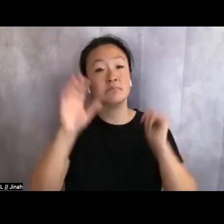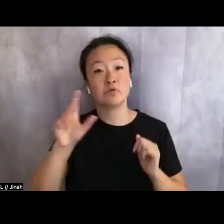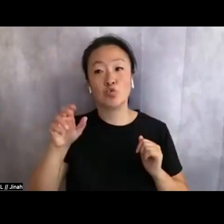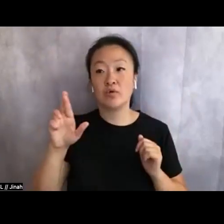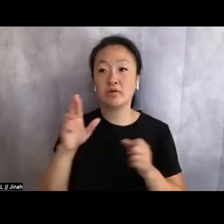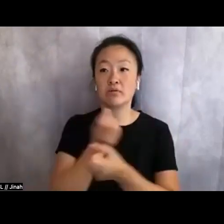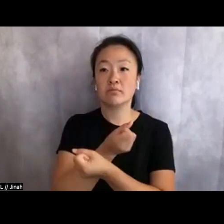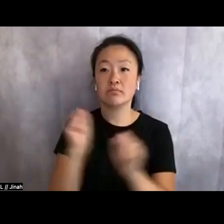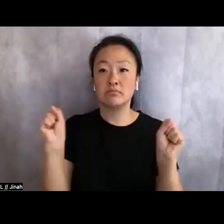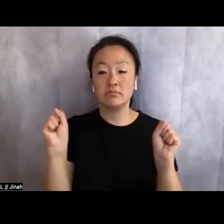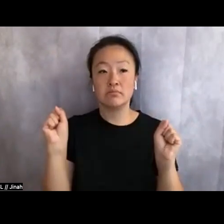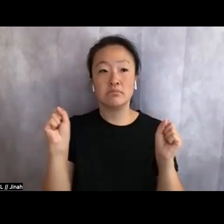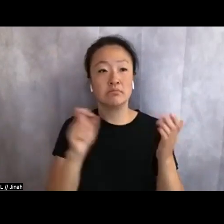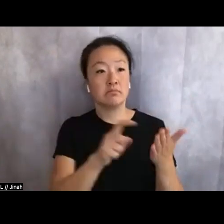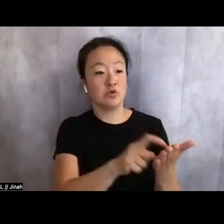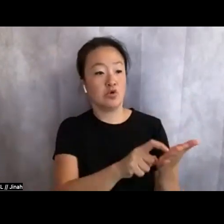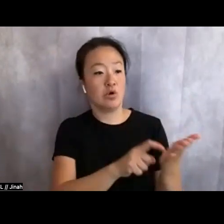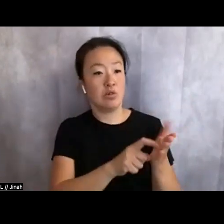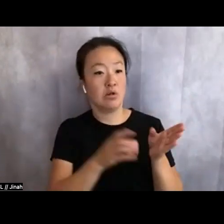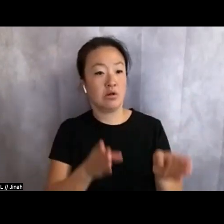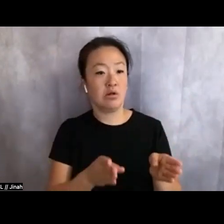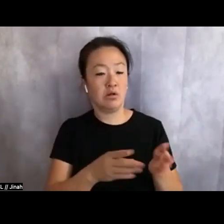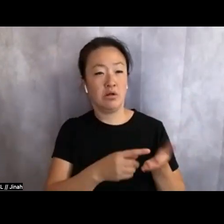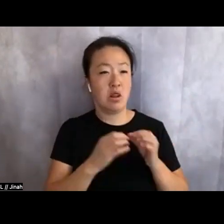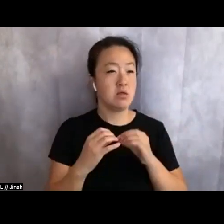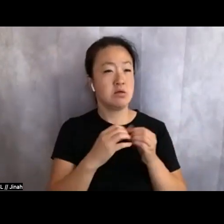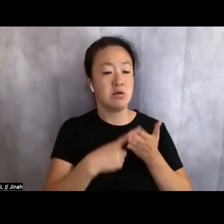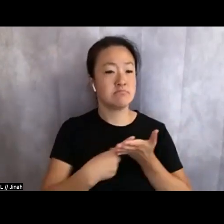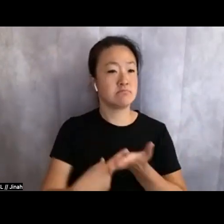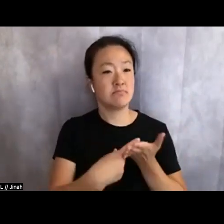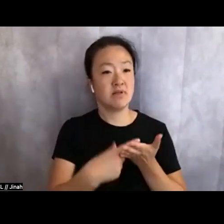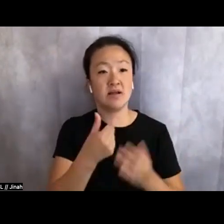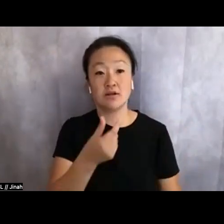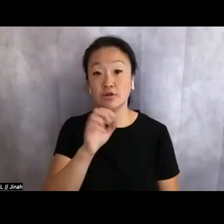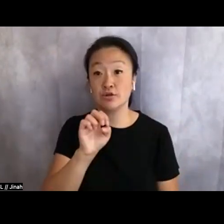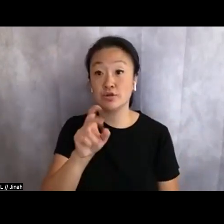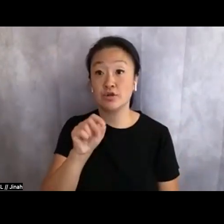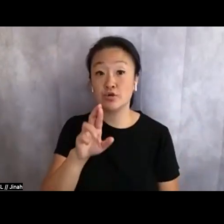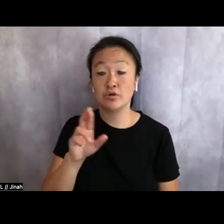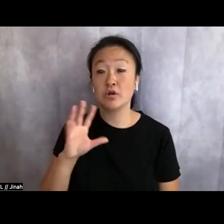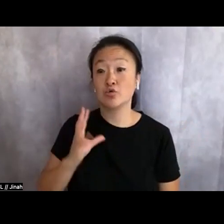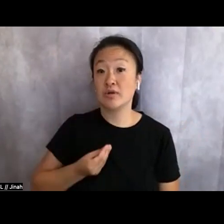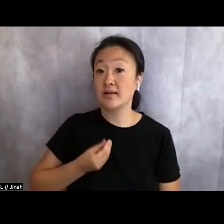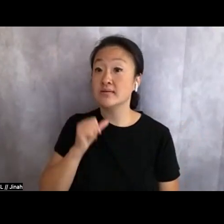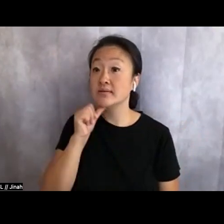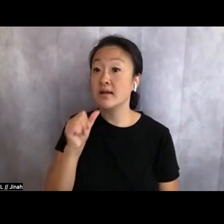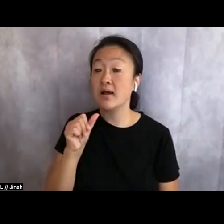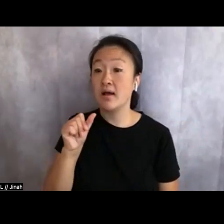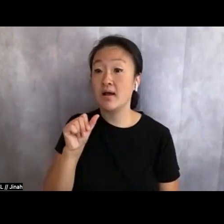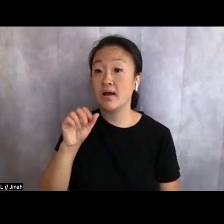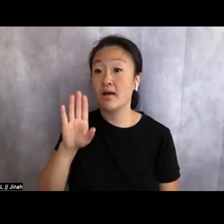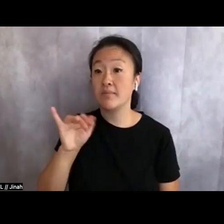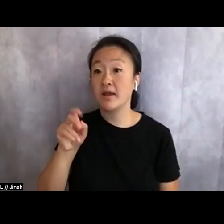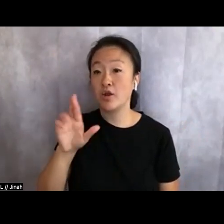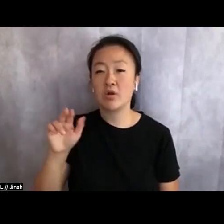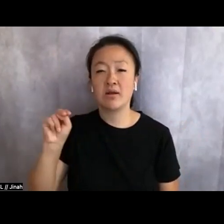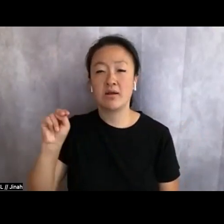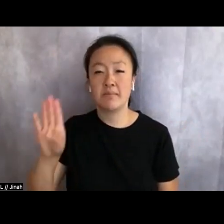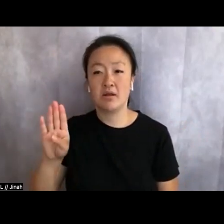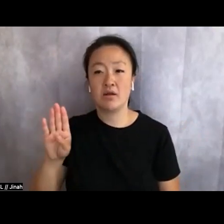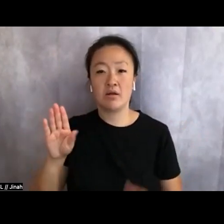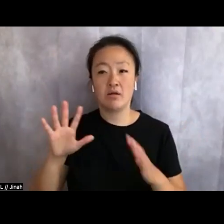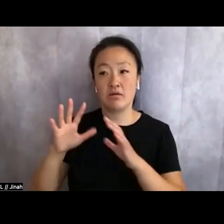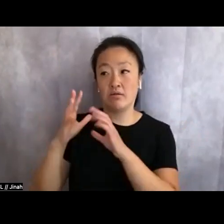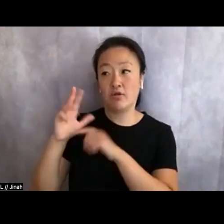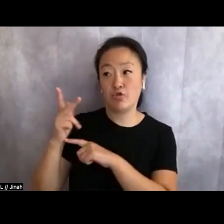Archaeologists were debating the genders of trans, non-binary, third-gender bodies, and so